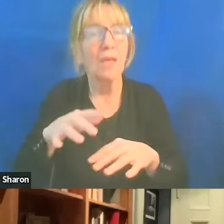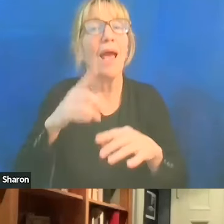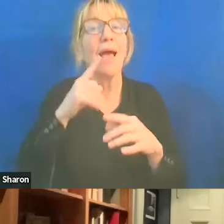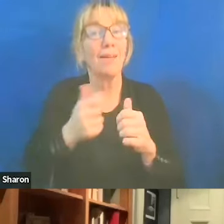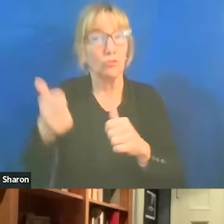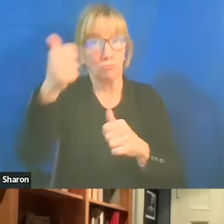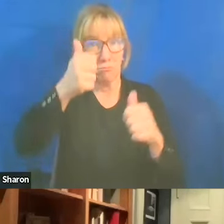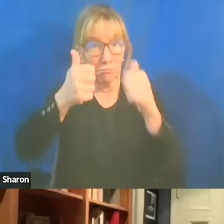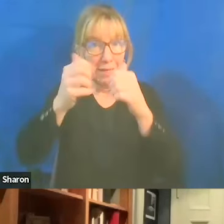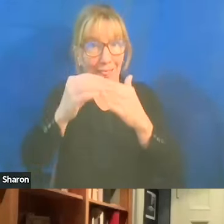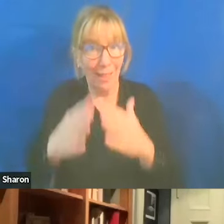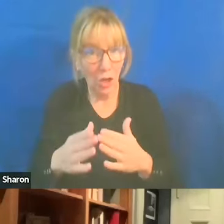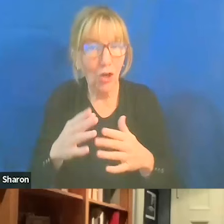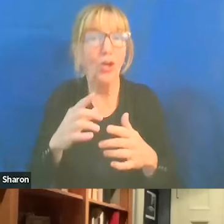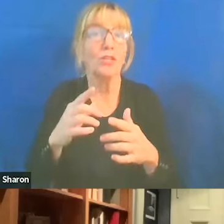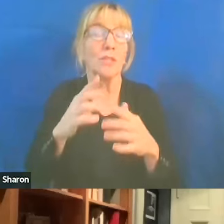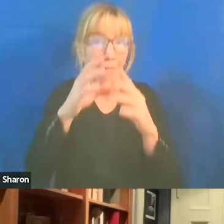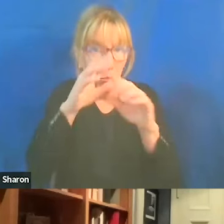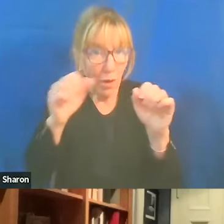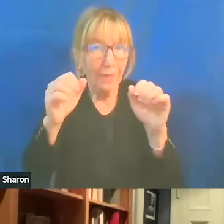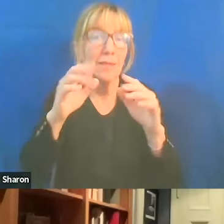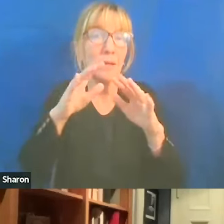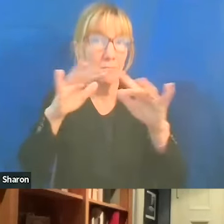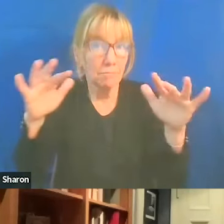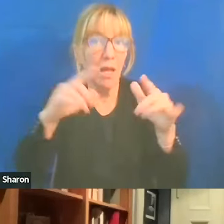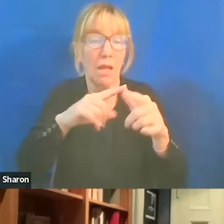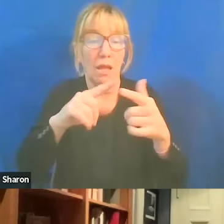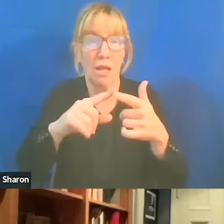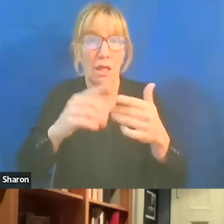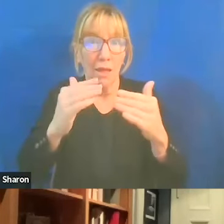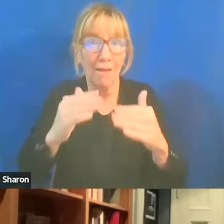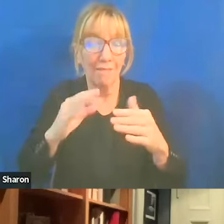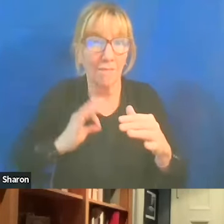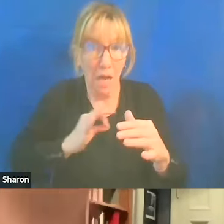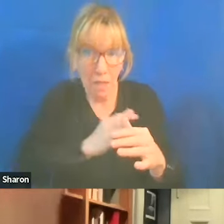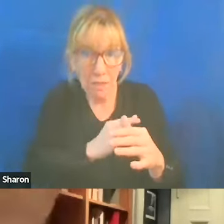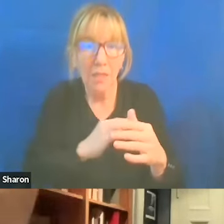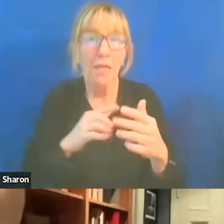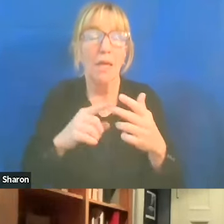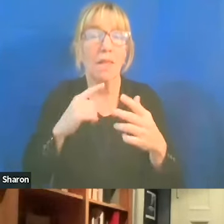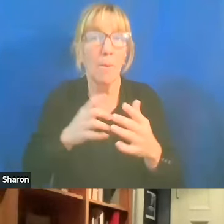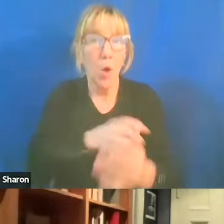it comes from the faculty. And the more we can empower those voices... Is it gonna be like a silver bullet?